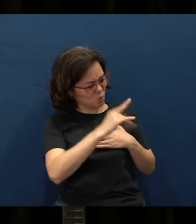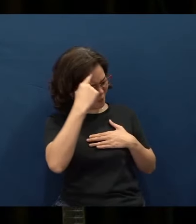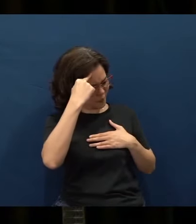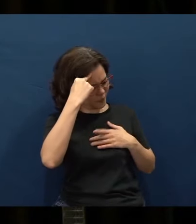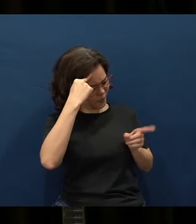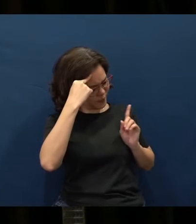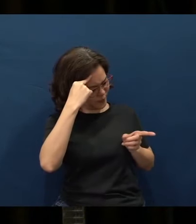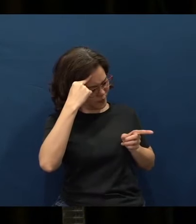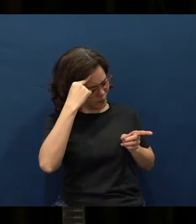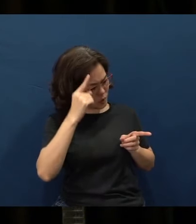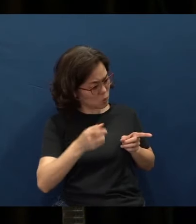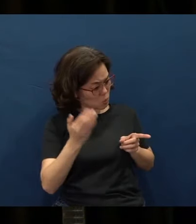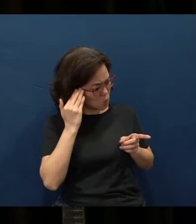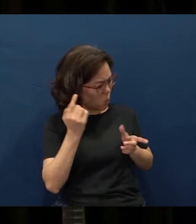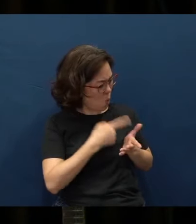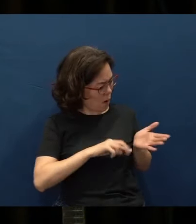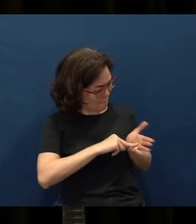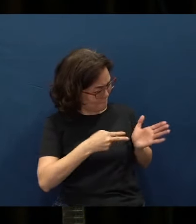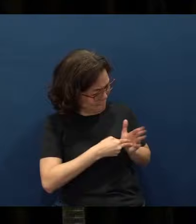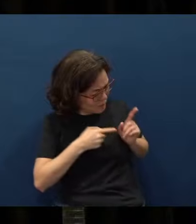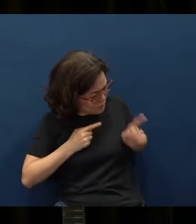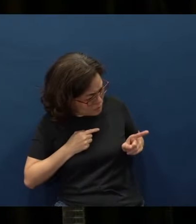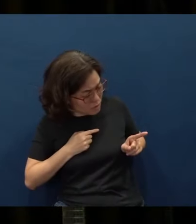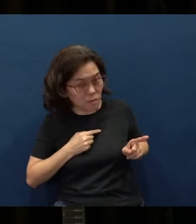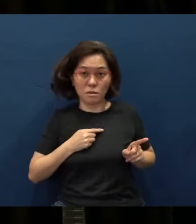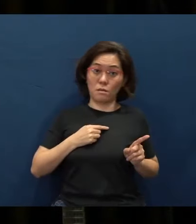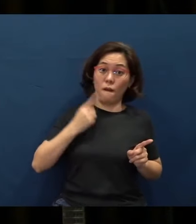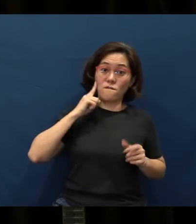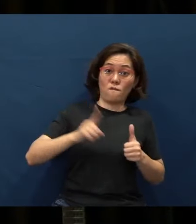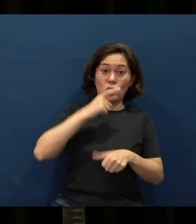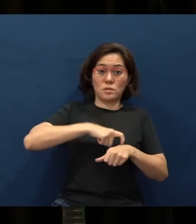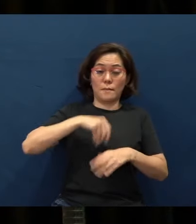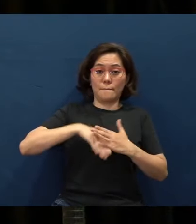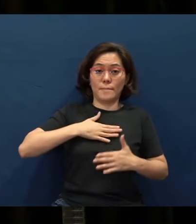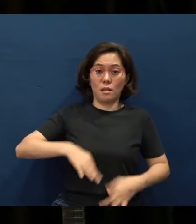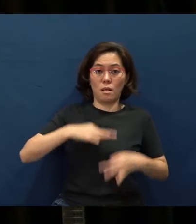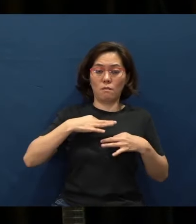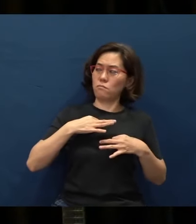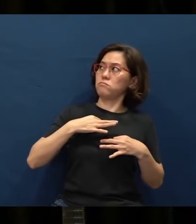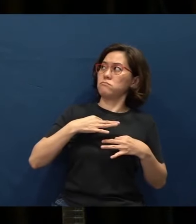Do you know what they mean?” Now, for the first time in my life, I became a linguist,